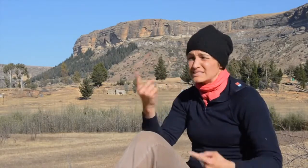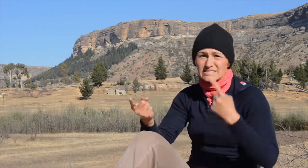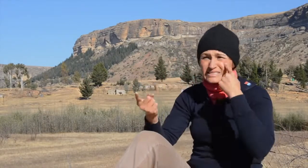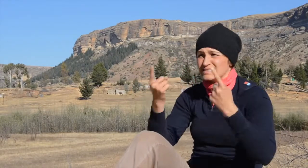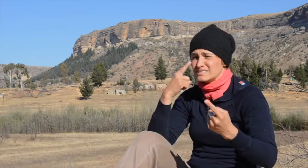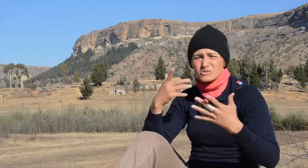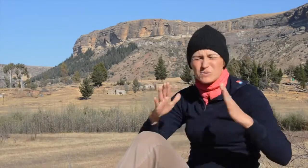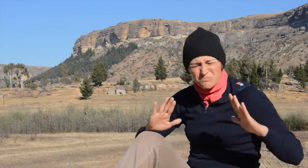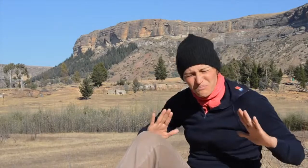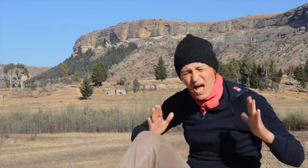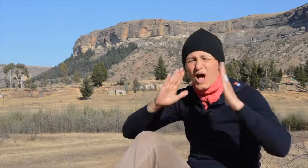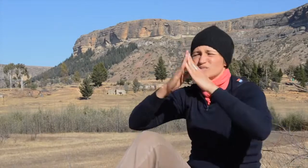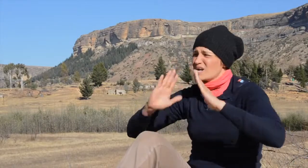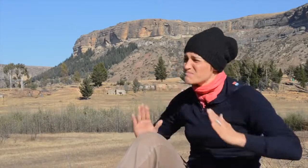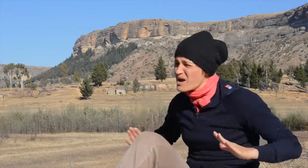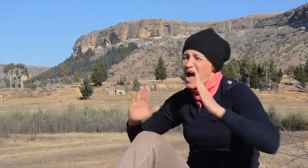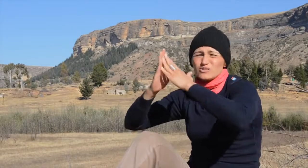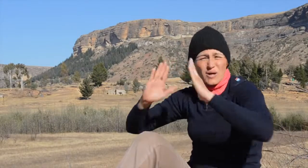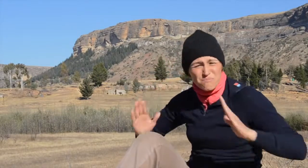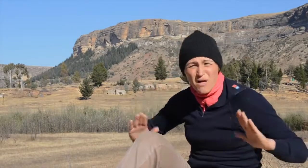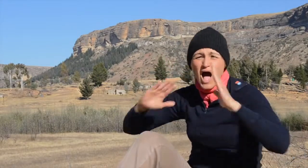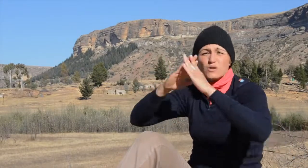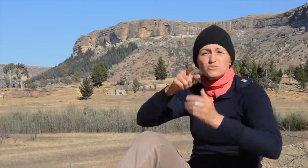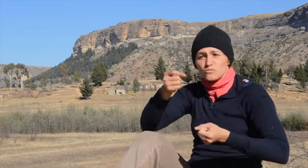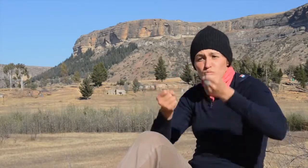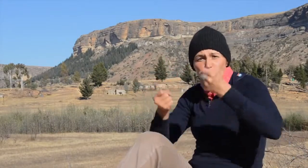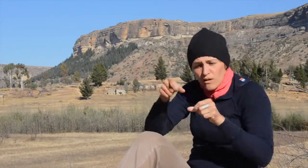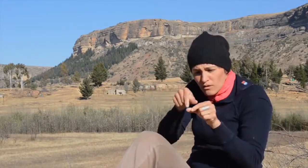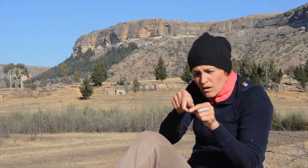During my drive, all I saw were mountains